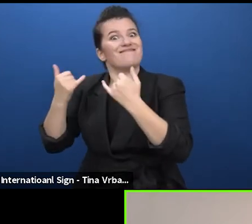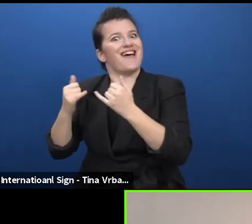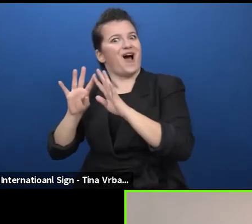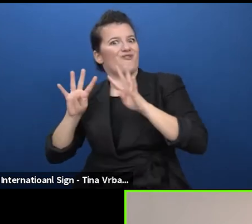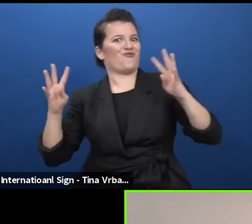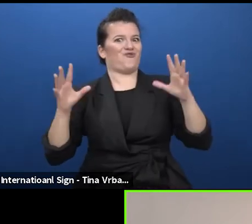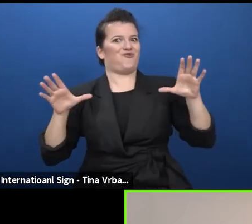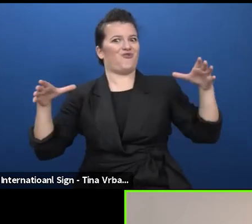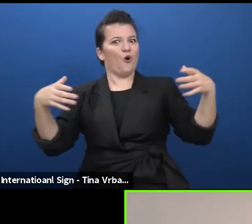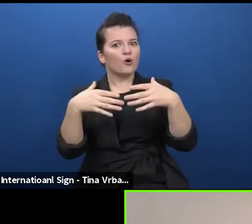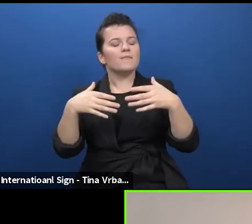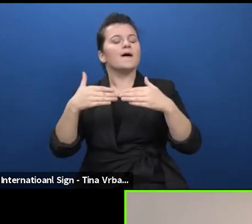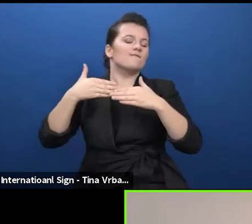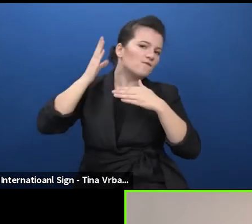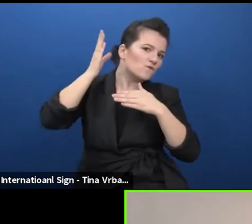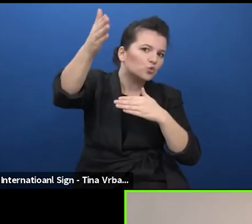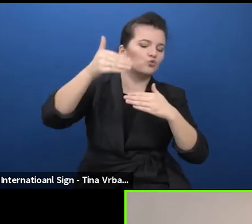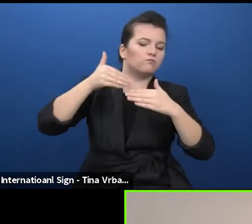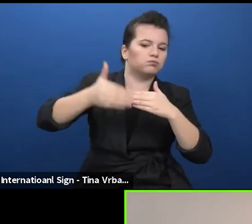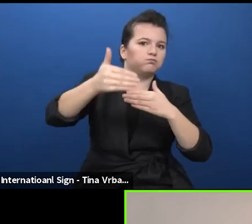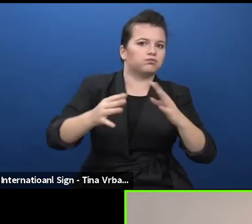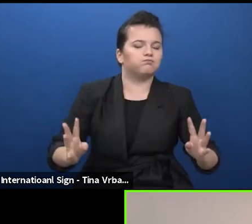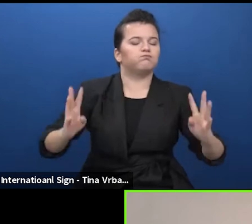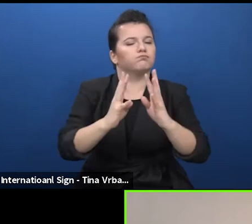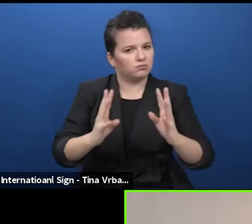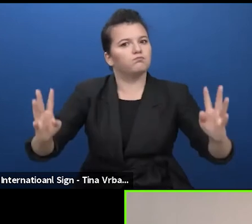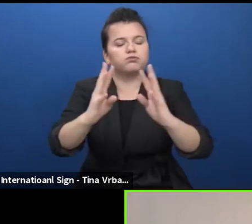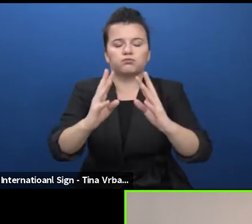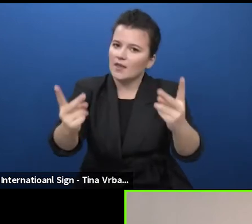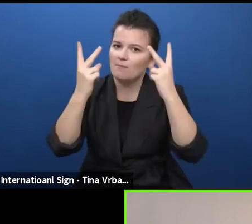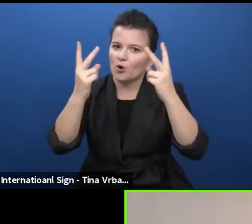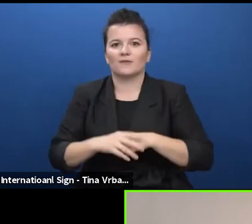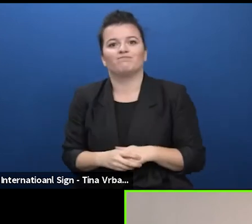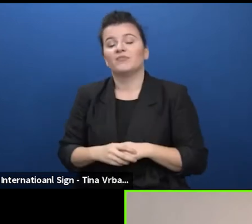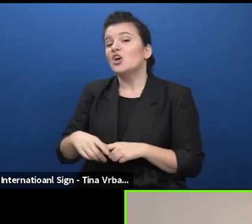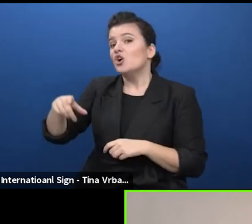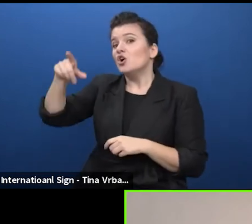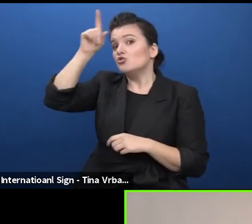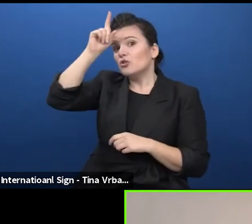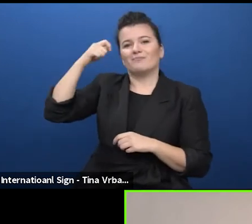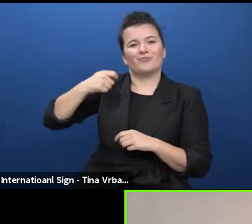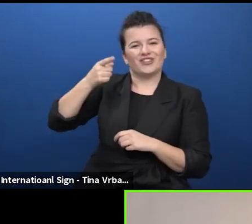grateful to the European Commission and the German Minister of State for Culture and the Media who in